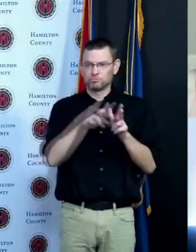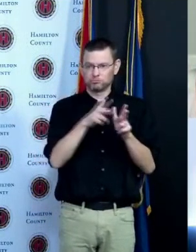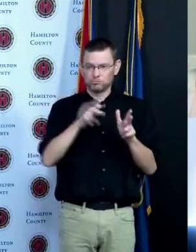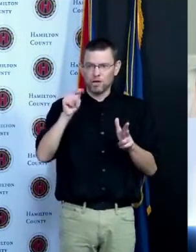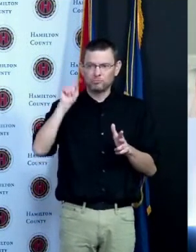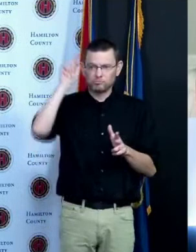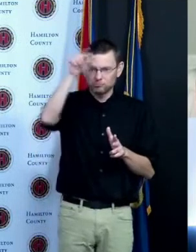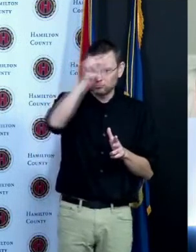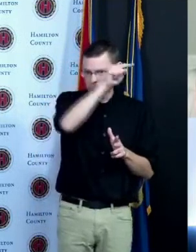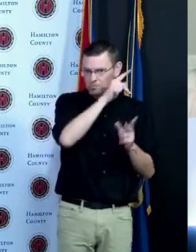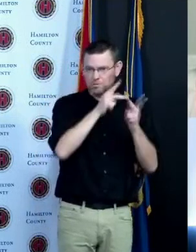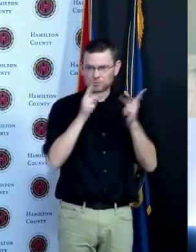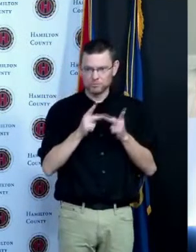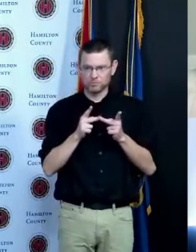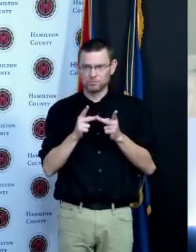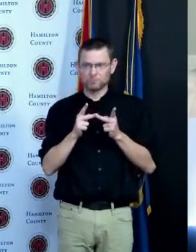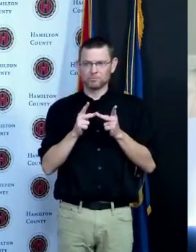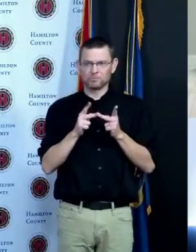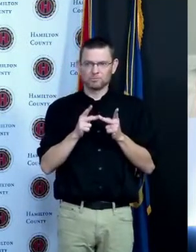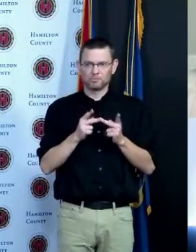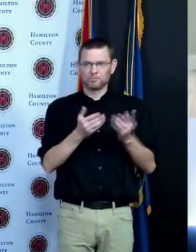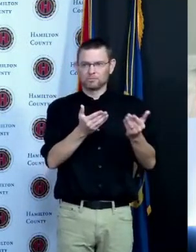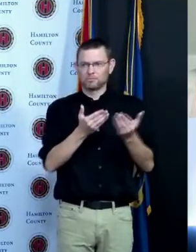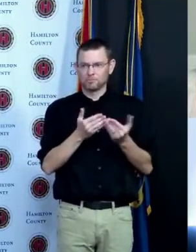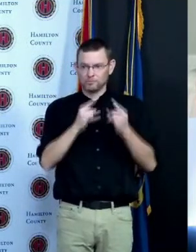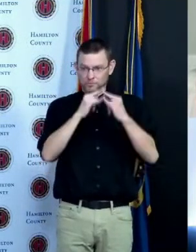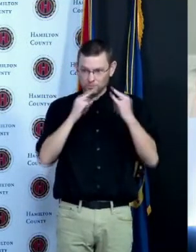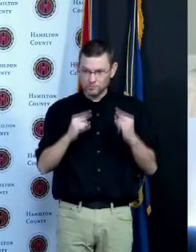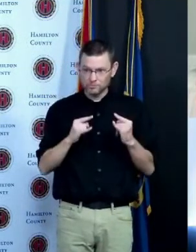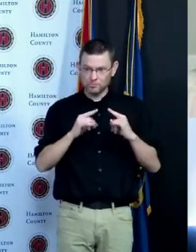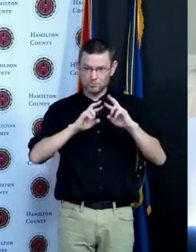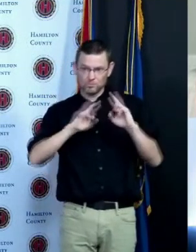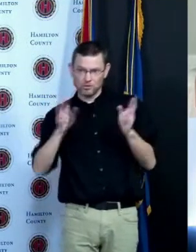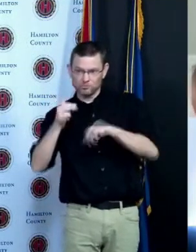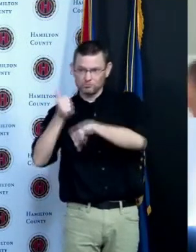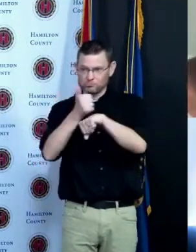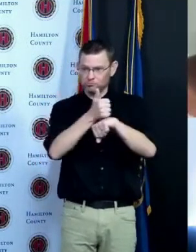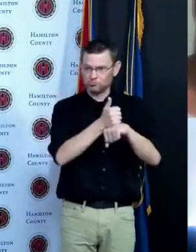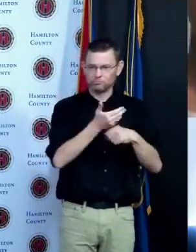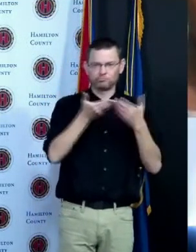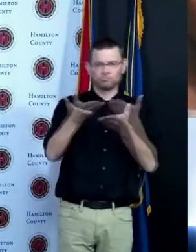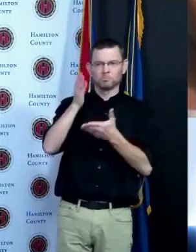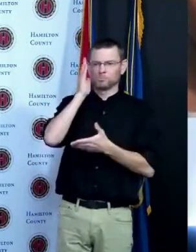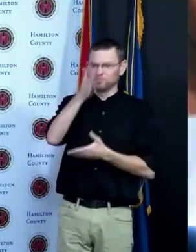to vaccine when they're ready to take it you know we heard Willie talk about the moment in time